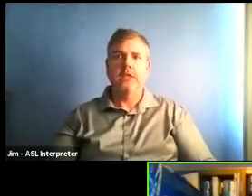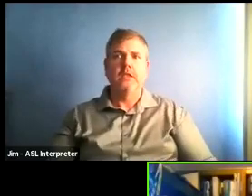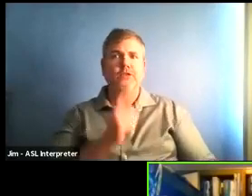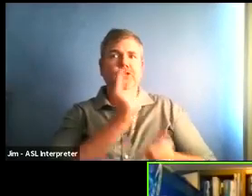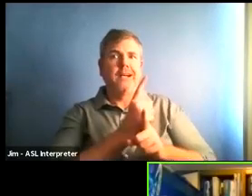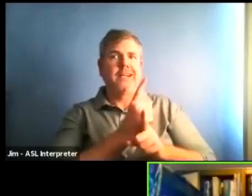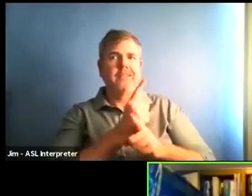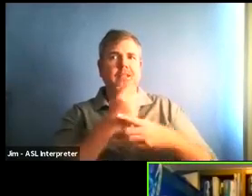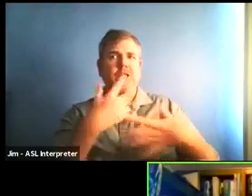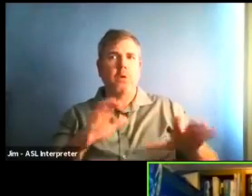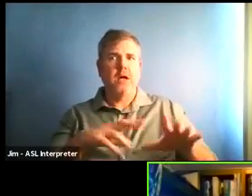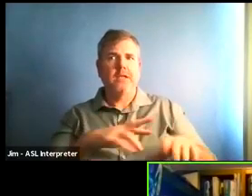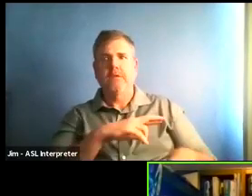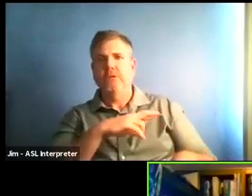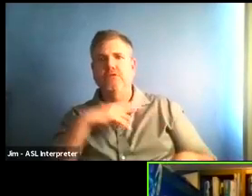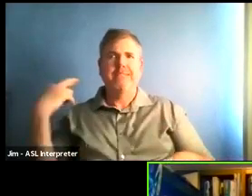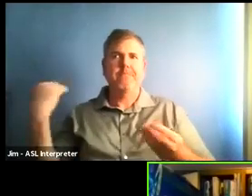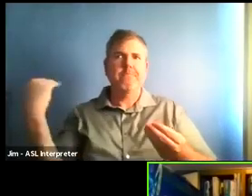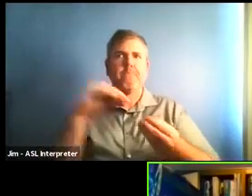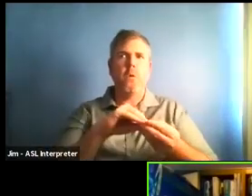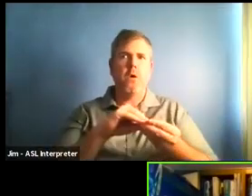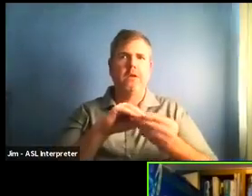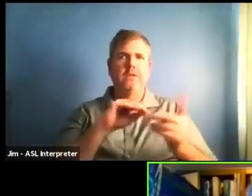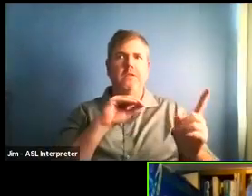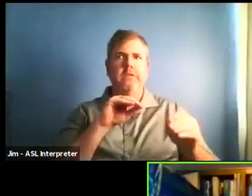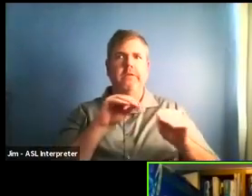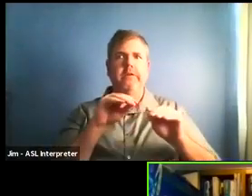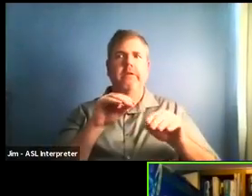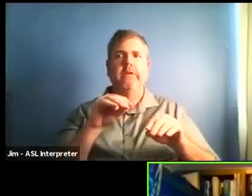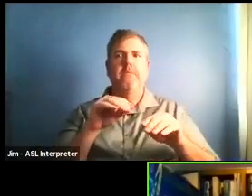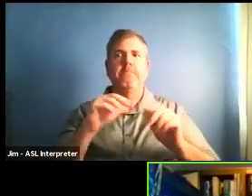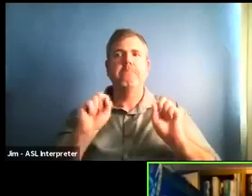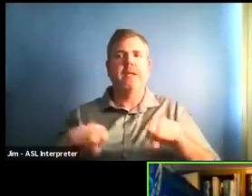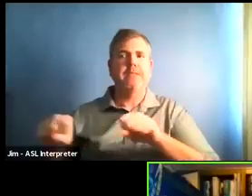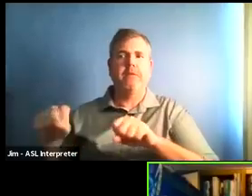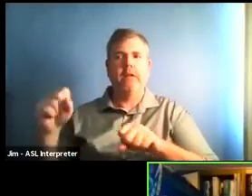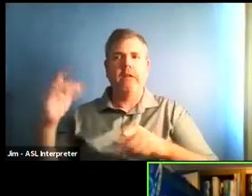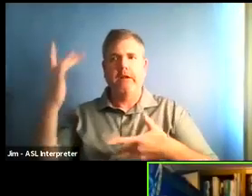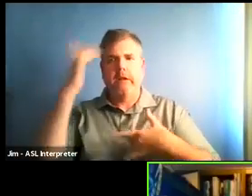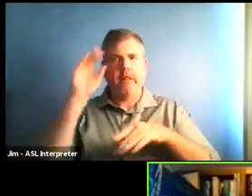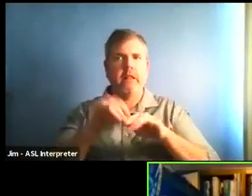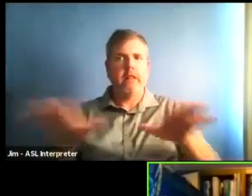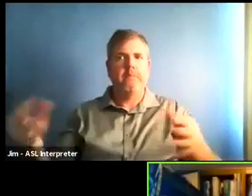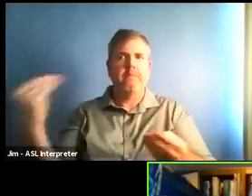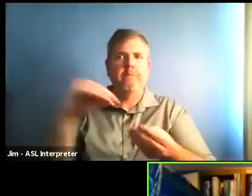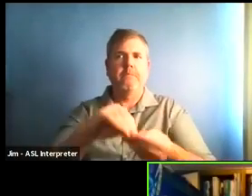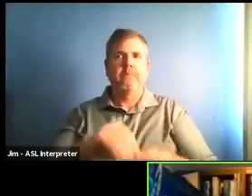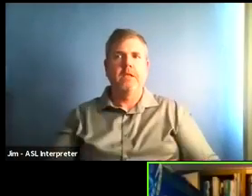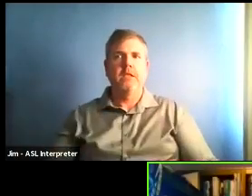OK, another question from Facebook. Do you have dates in mind for when that